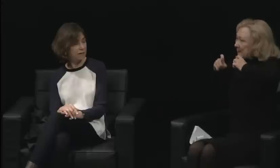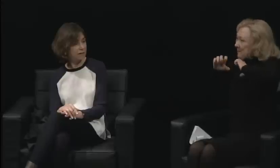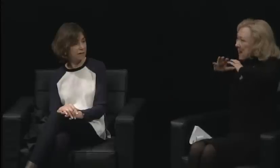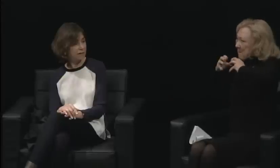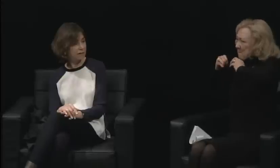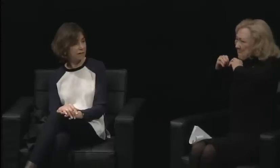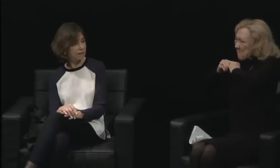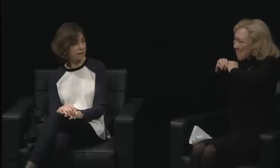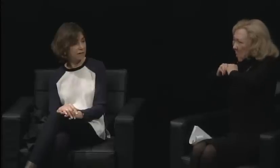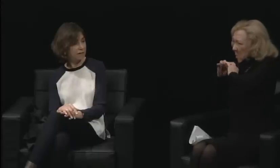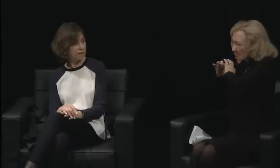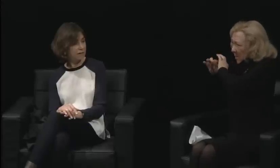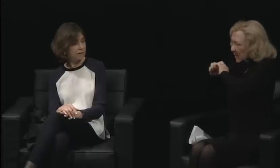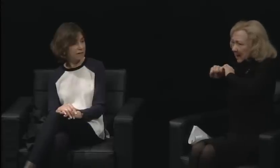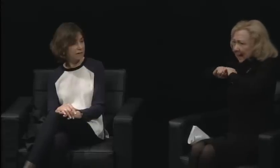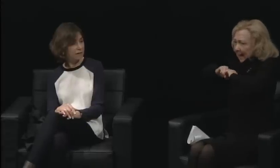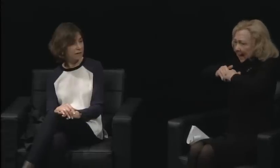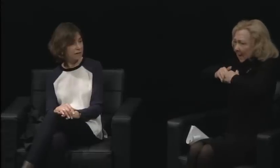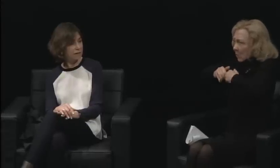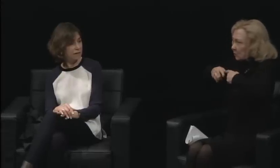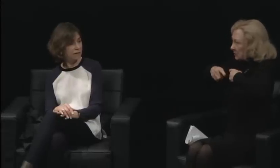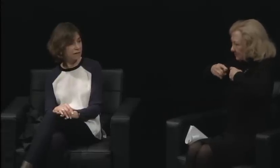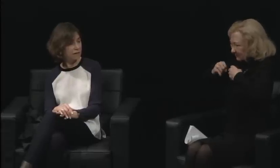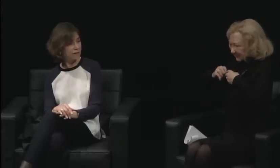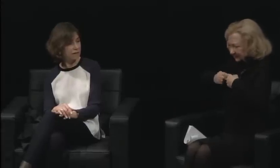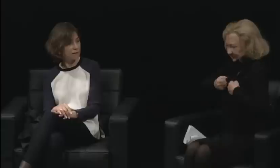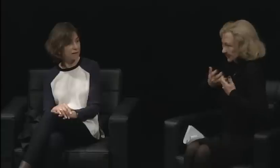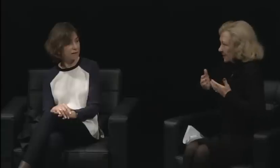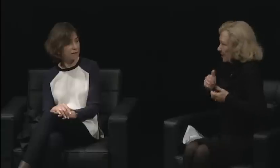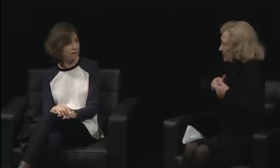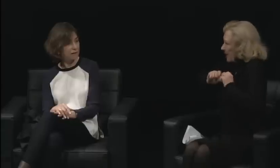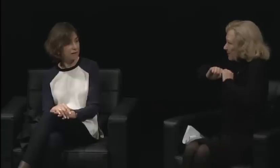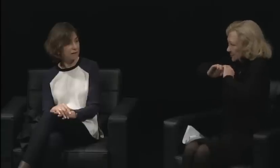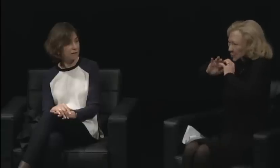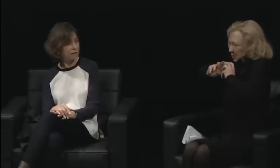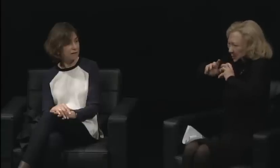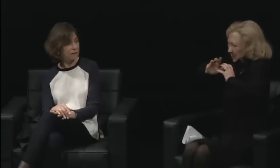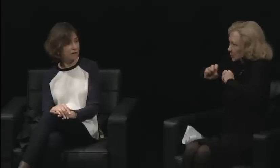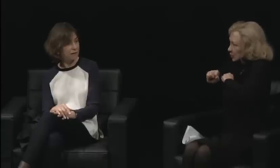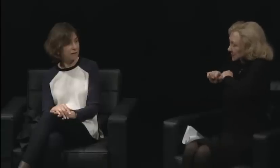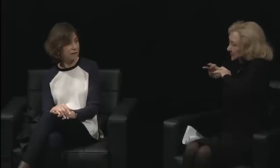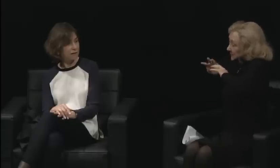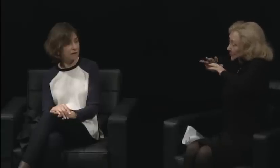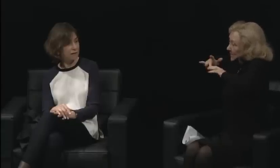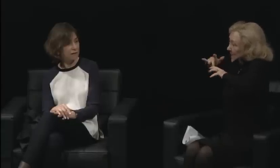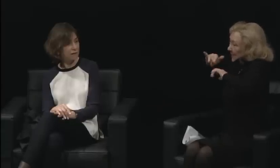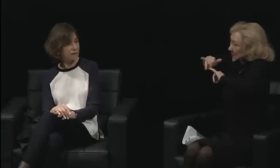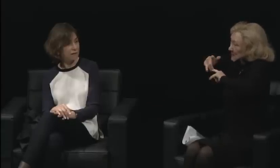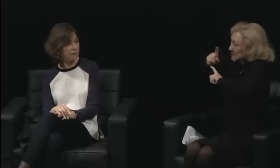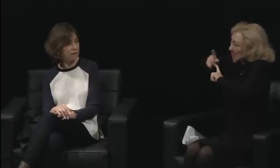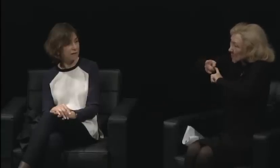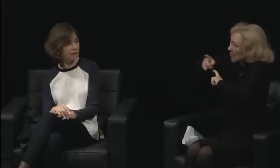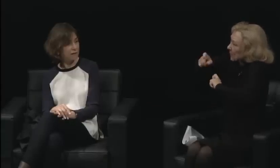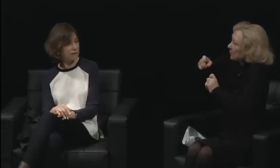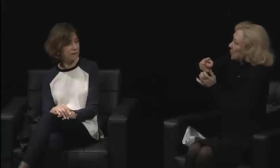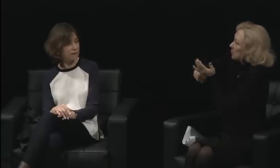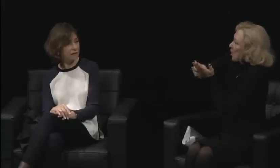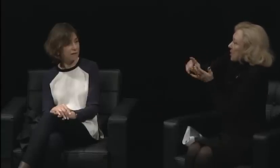about standing on the table, can I ask what was their reaction. I think it was a good moment to laugh,